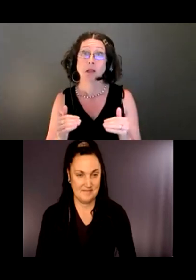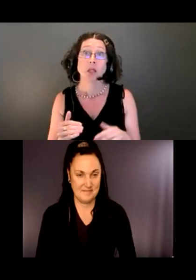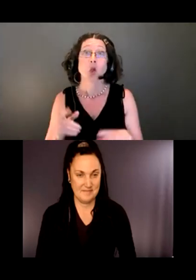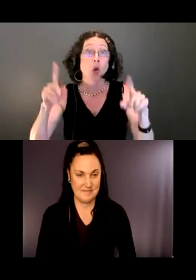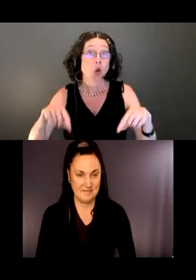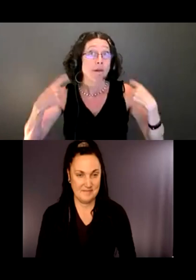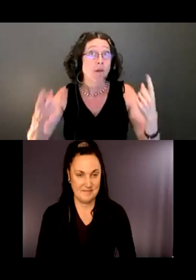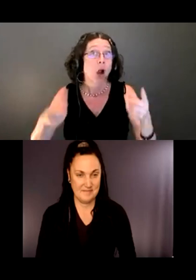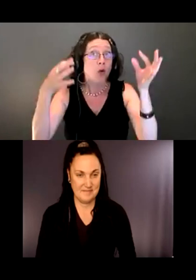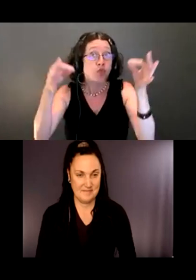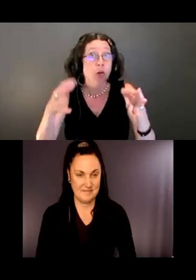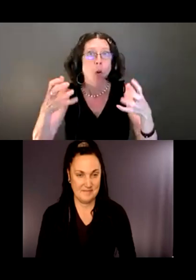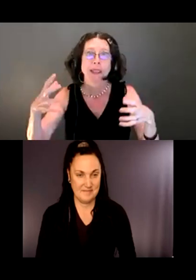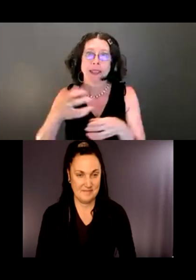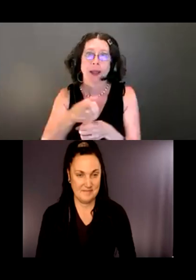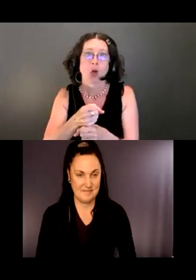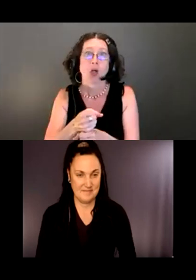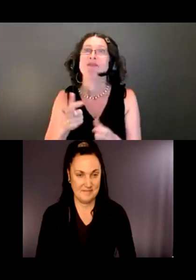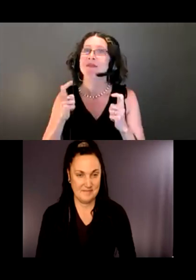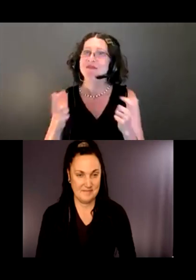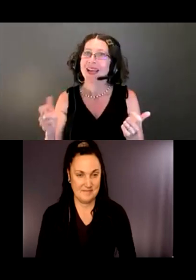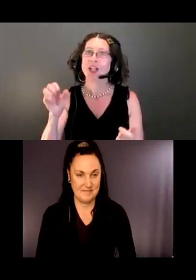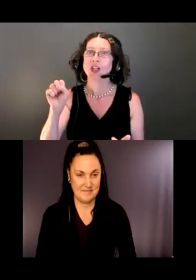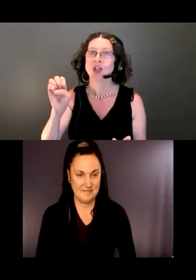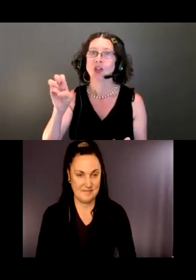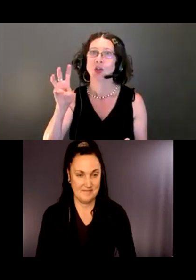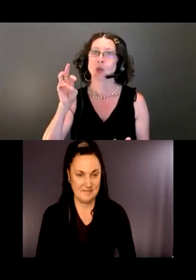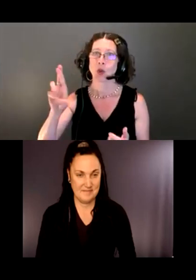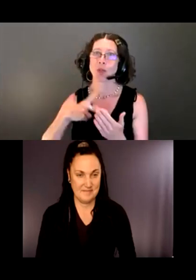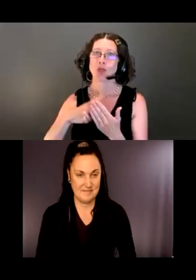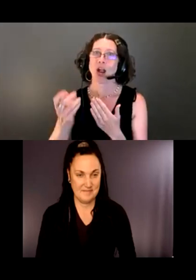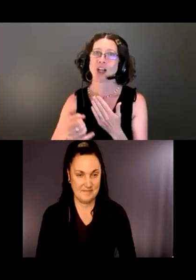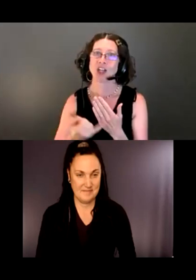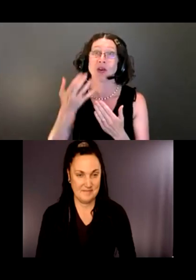We have a big sewer project to give more capacity and move